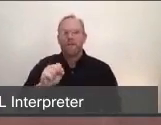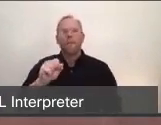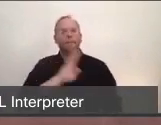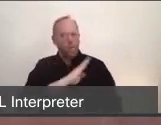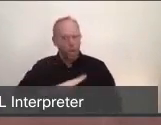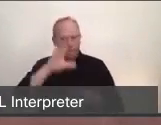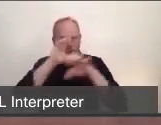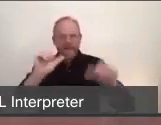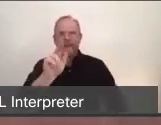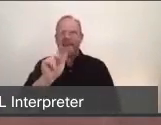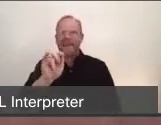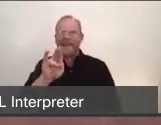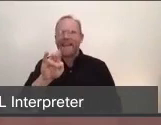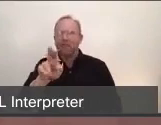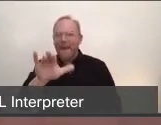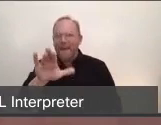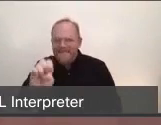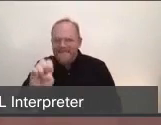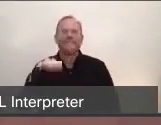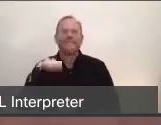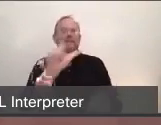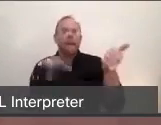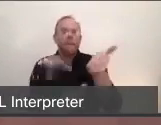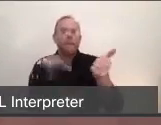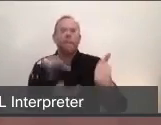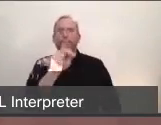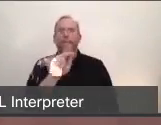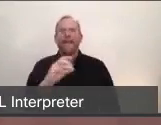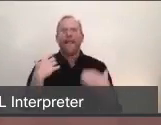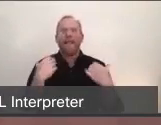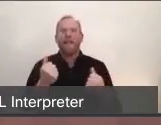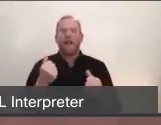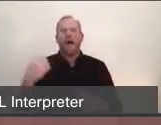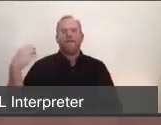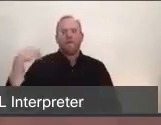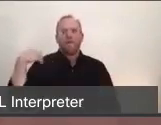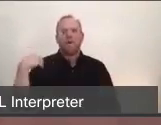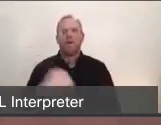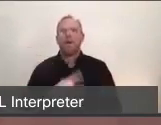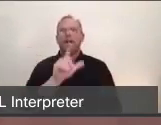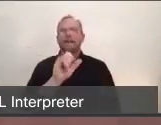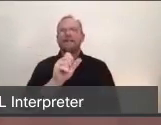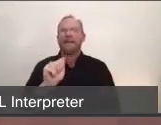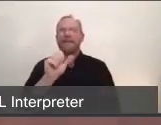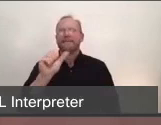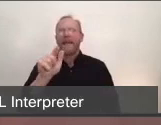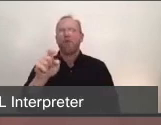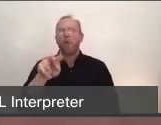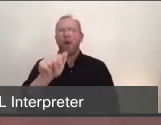We also have our deputy Public Health Officer for the County of Marin, Dr. Lisa Santora. Representing the Marin County